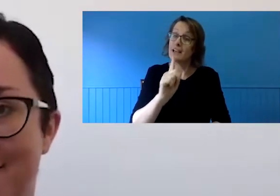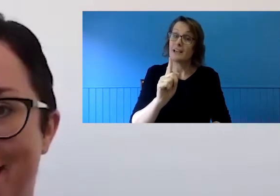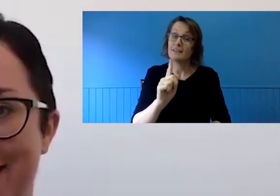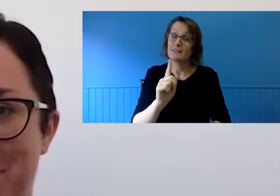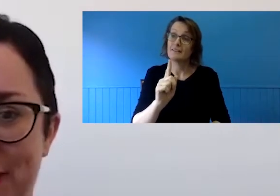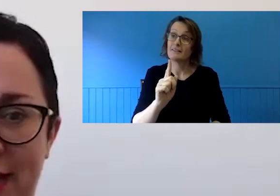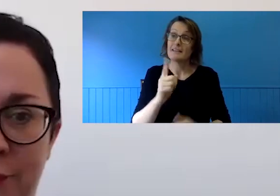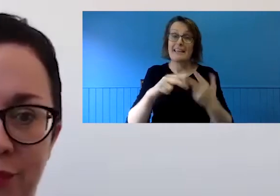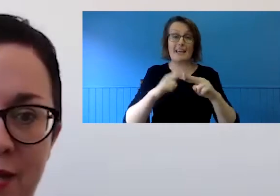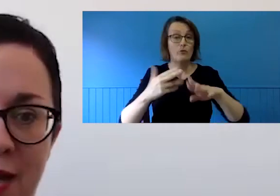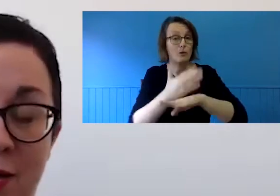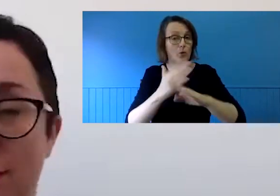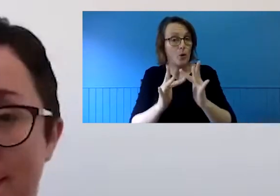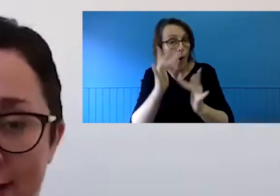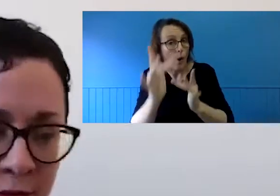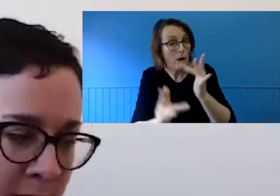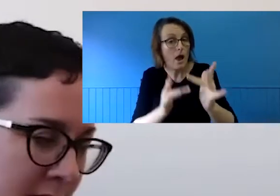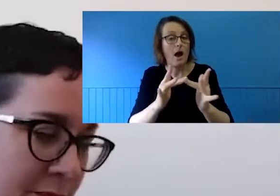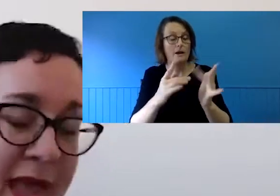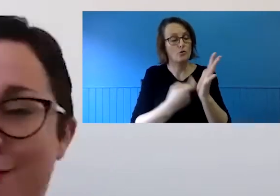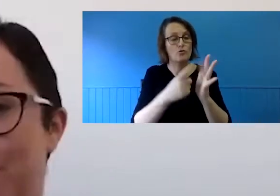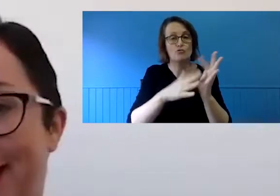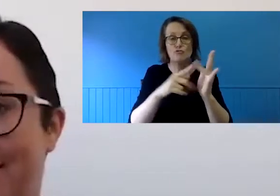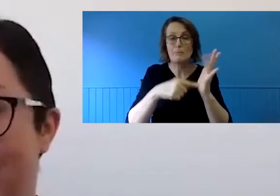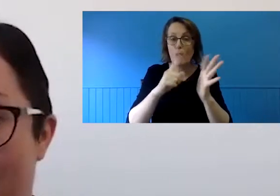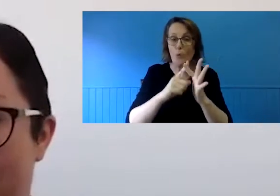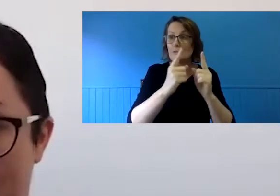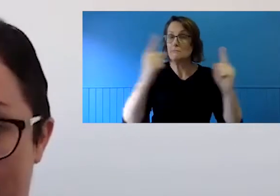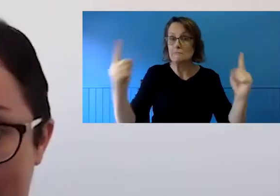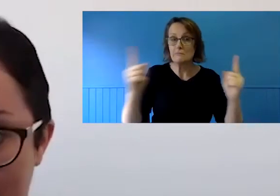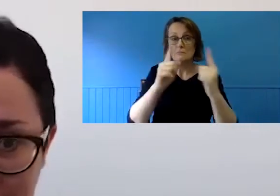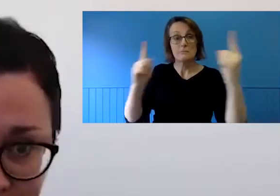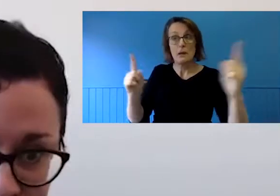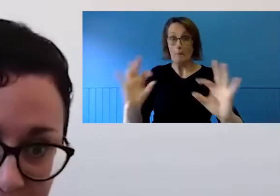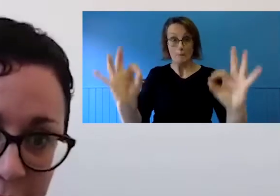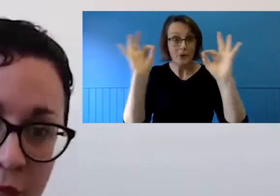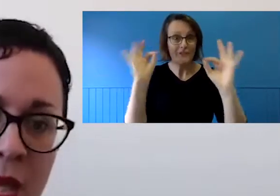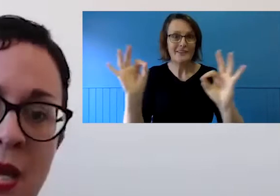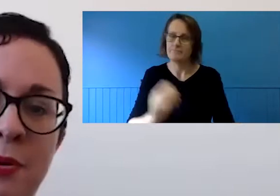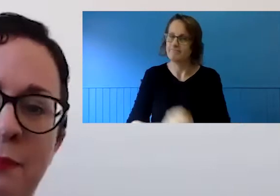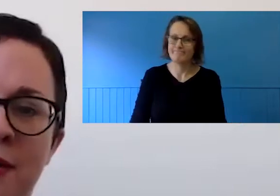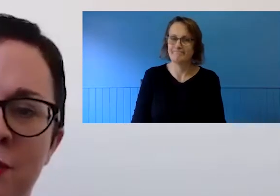online working over the past few months have been far from perfect.